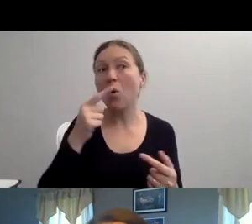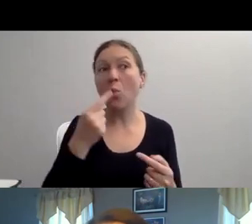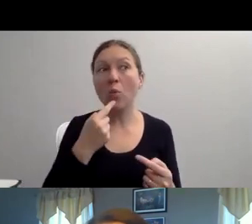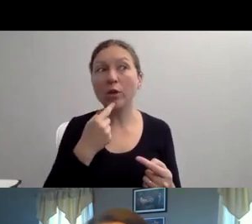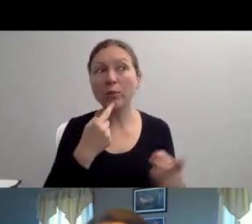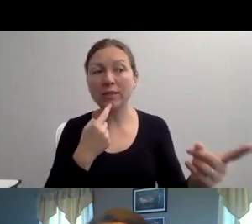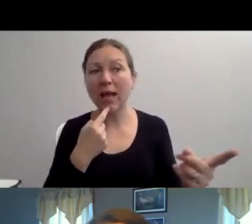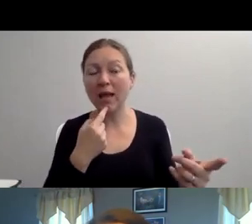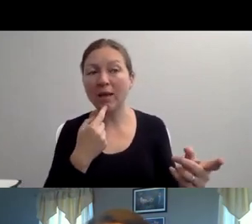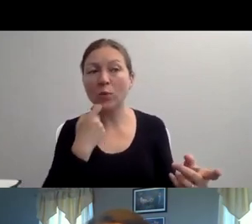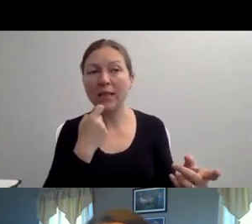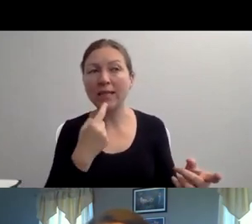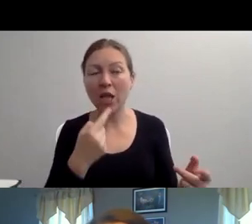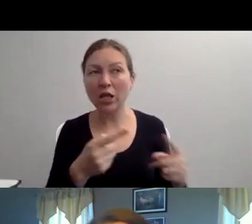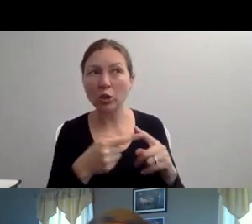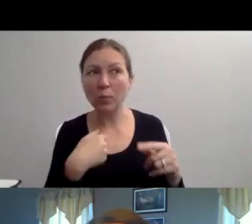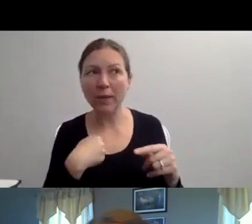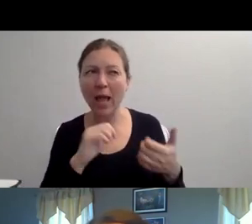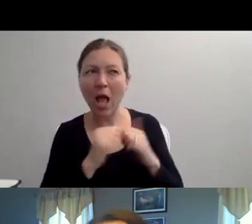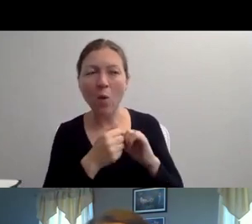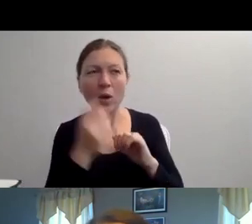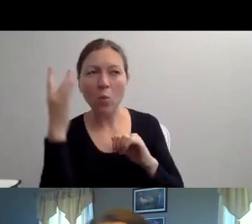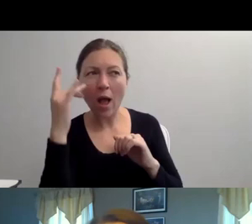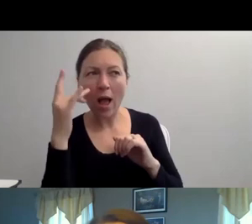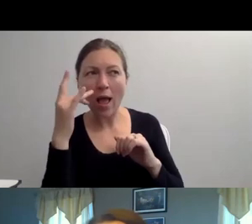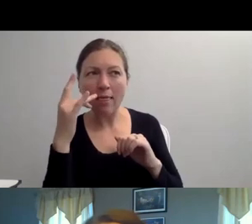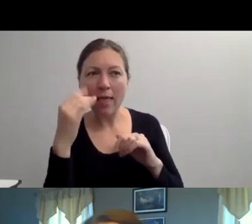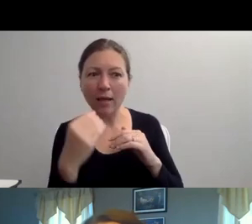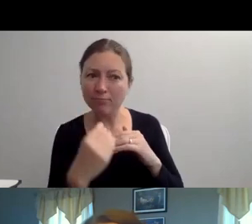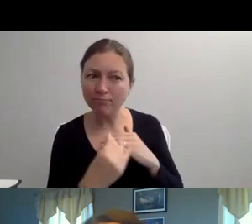SO PLEASE APPRECIATE THE SENTIMENT.